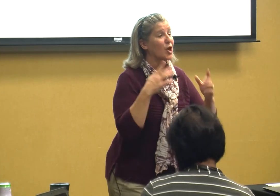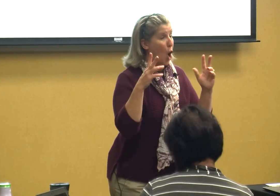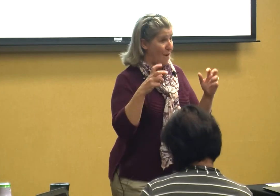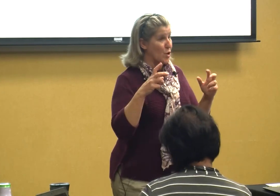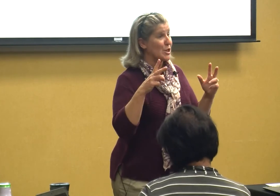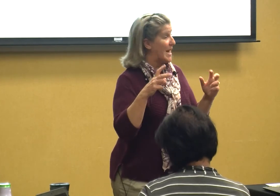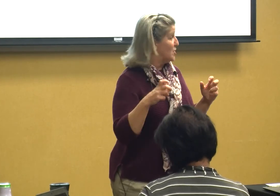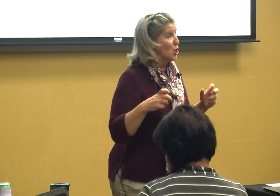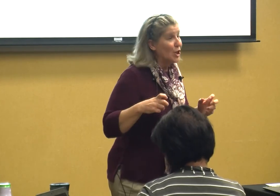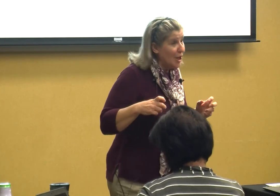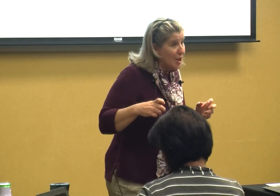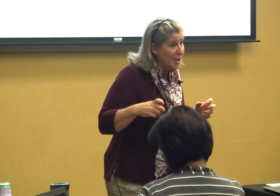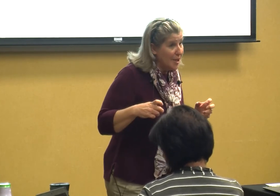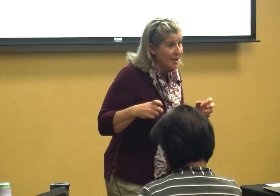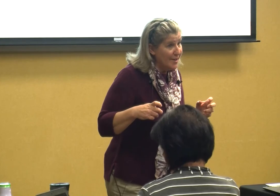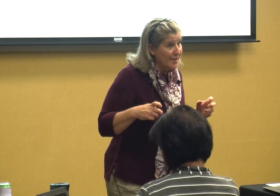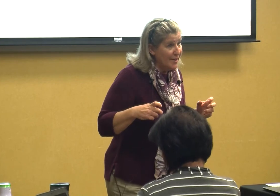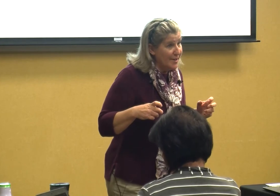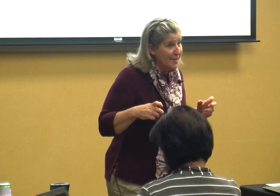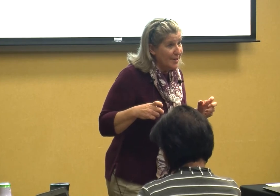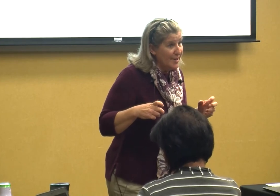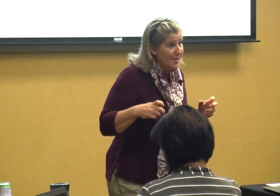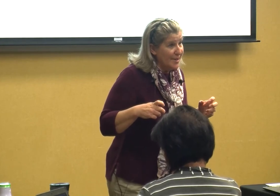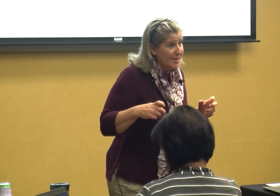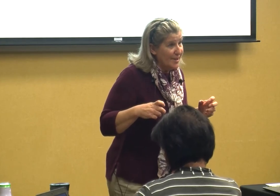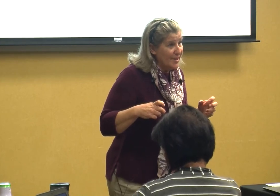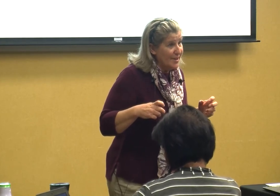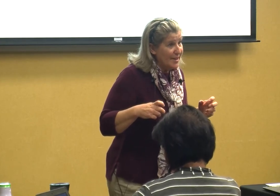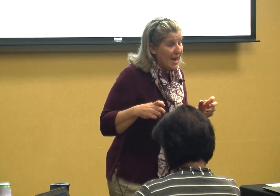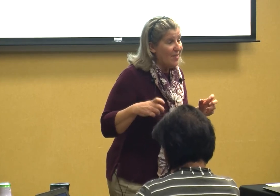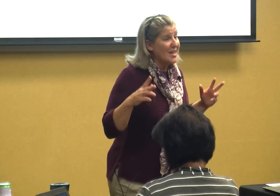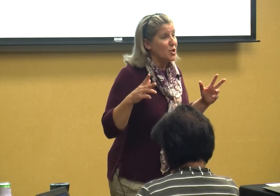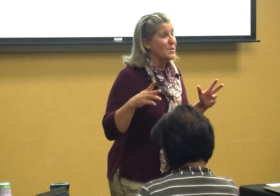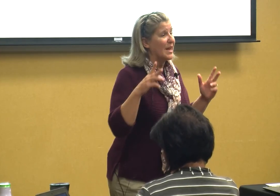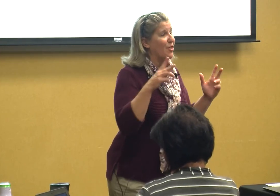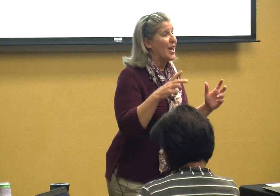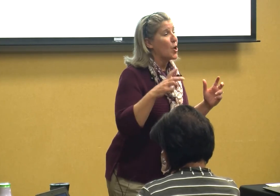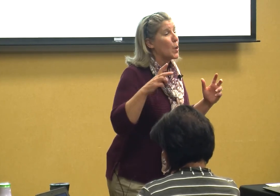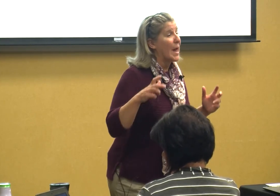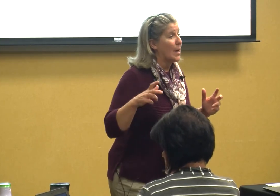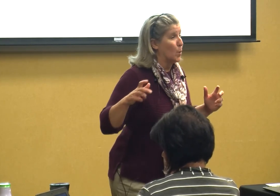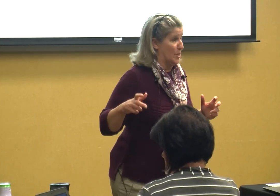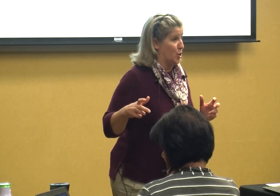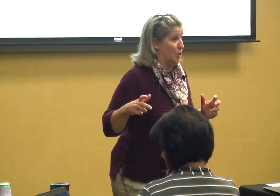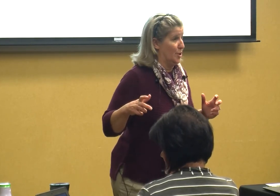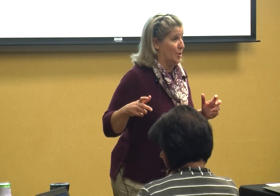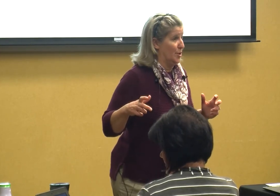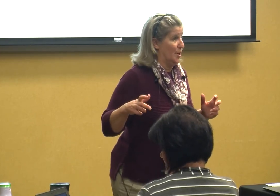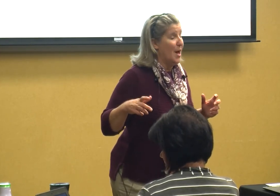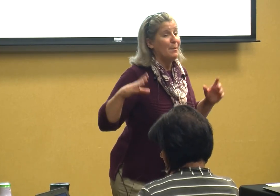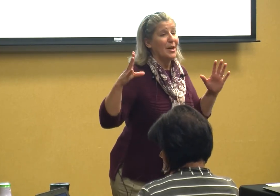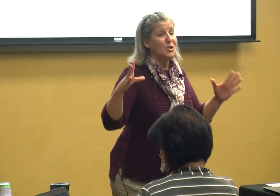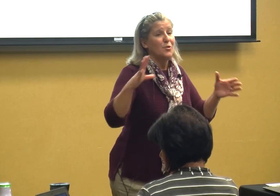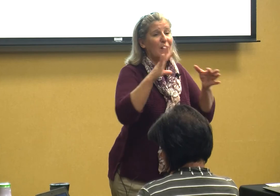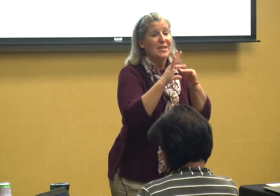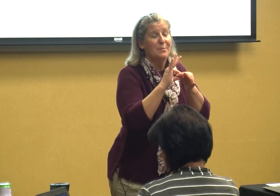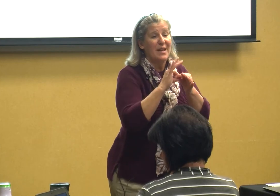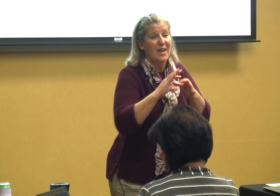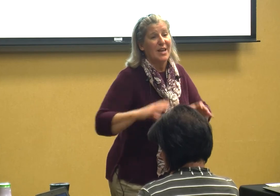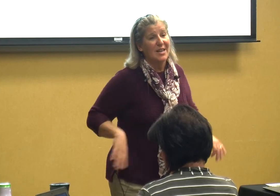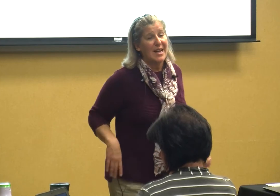conversation and that's using their language because you've got to make that connection